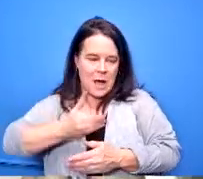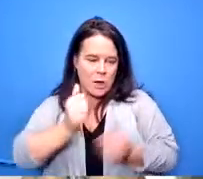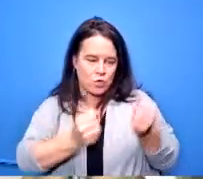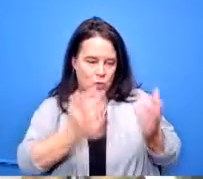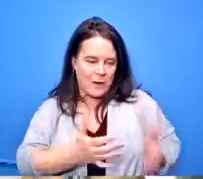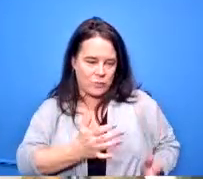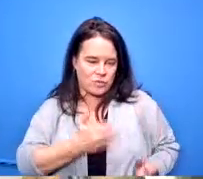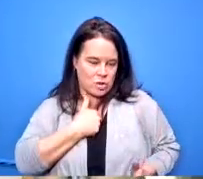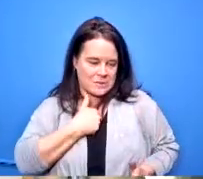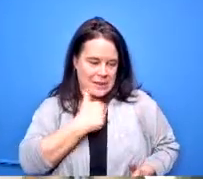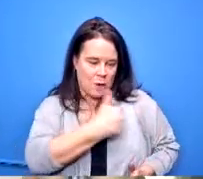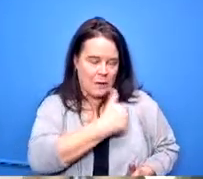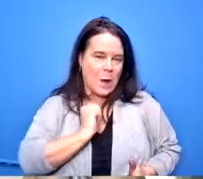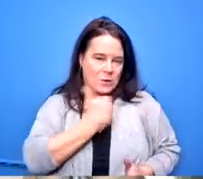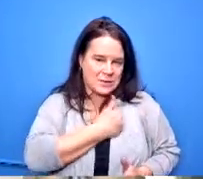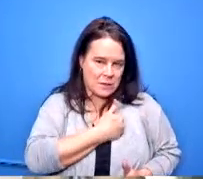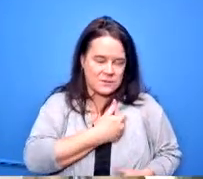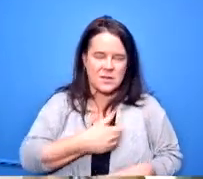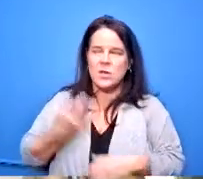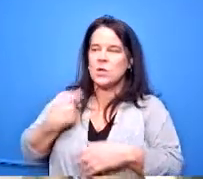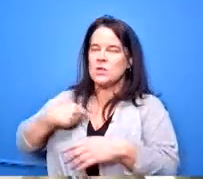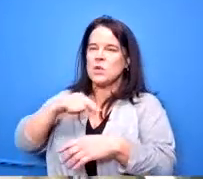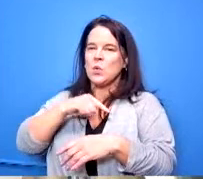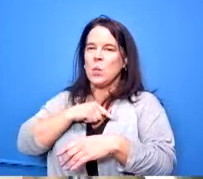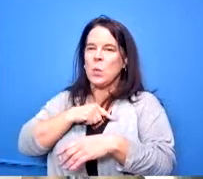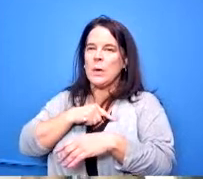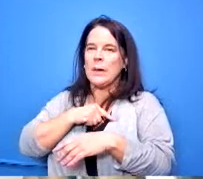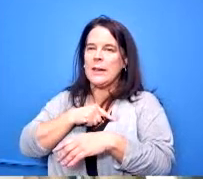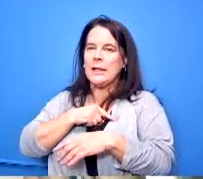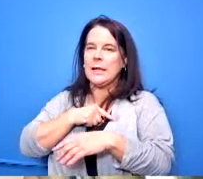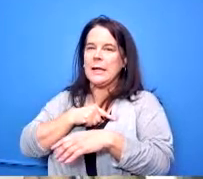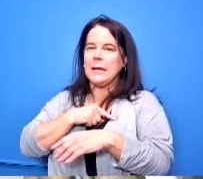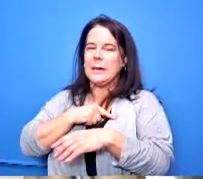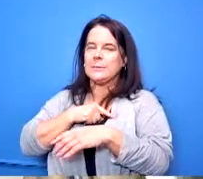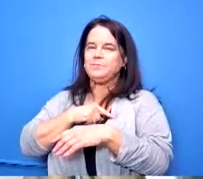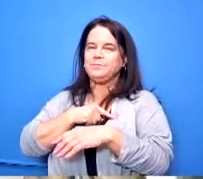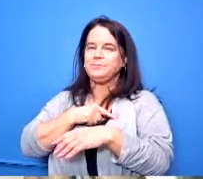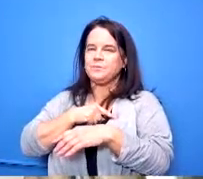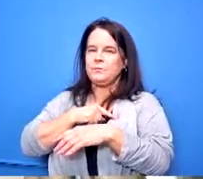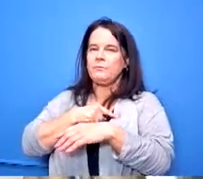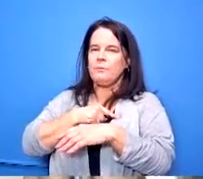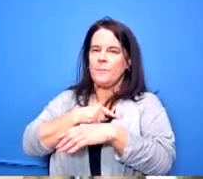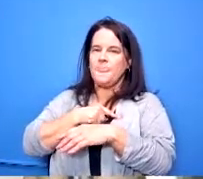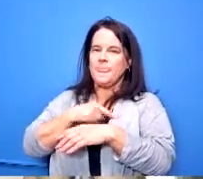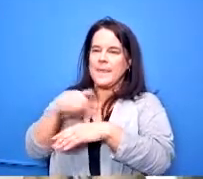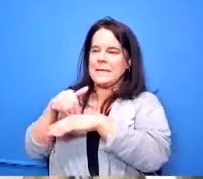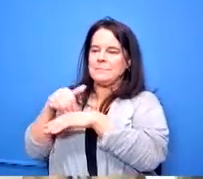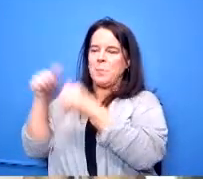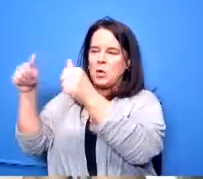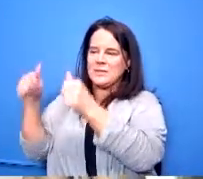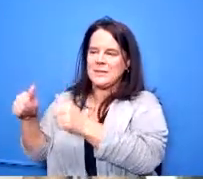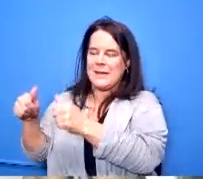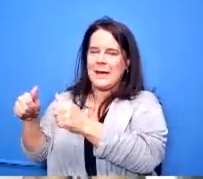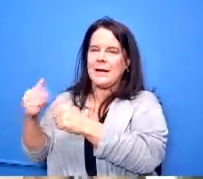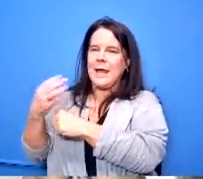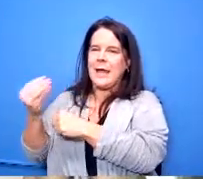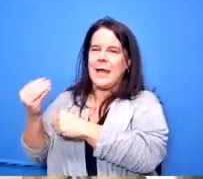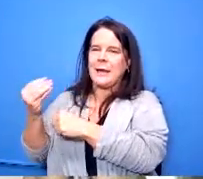year and um first student won that rfp and they've been transporting the parochial and the charters